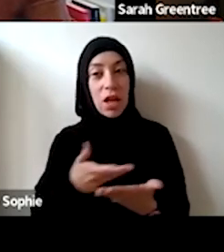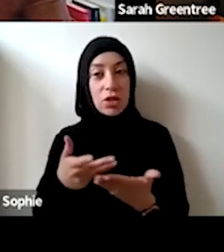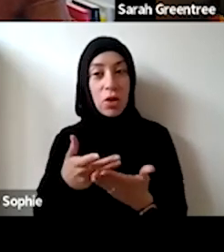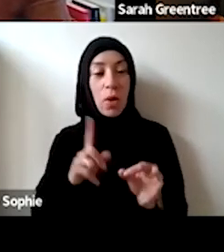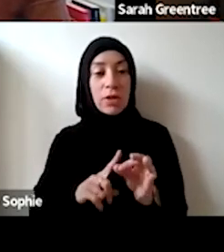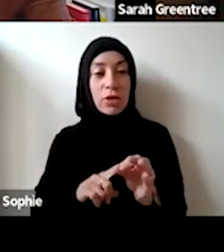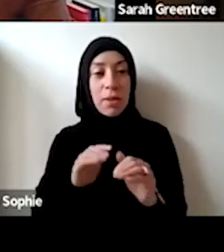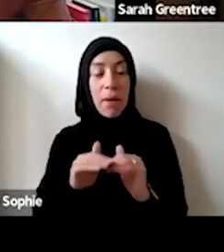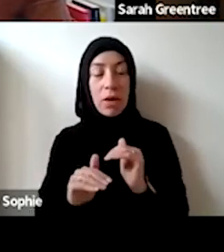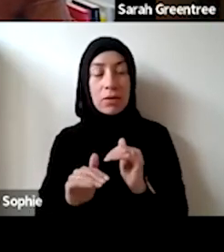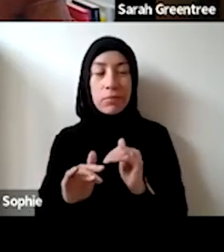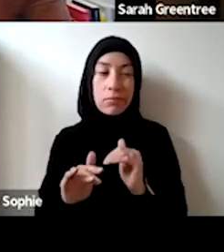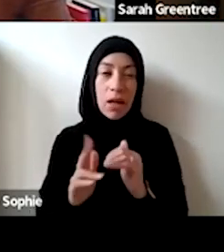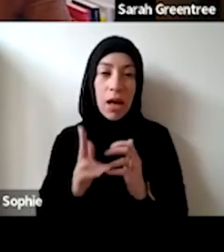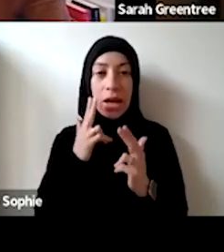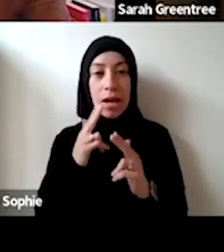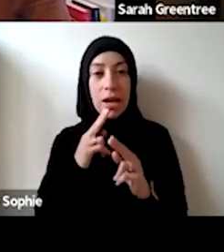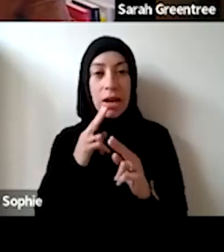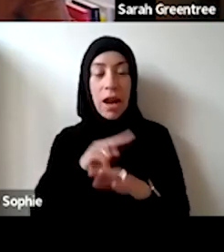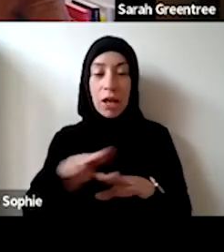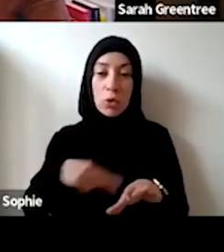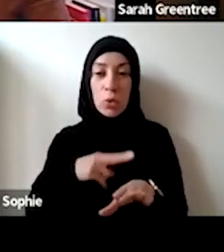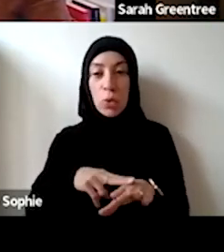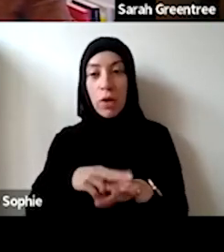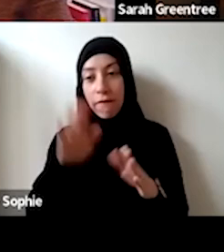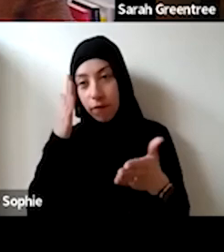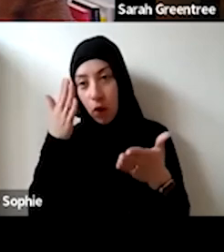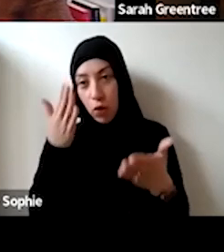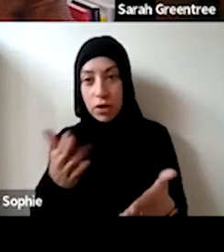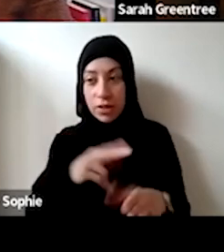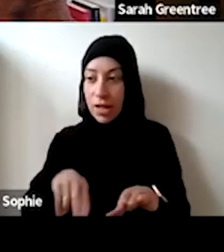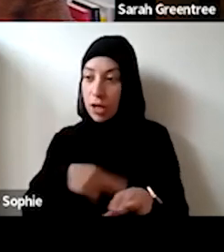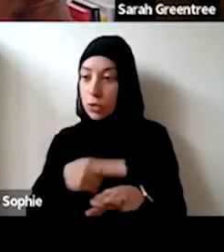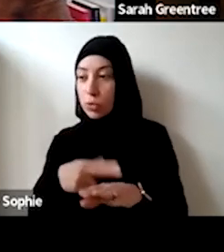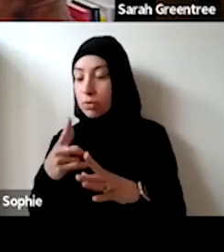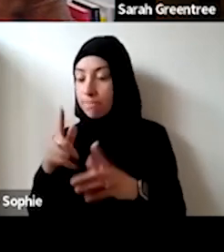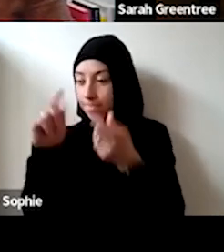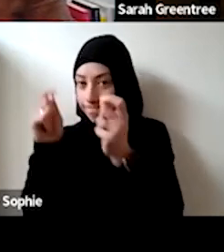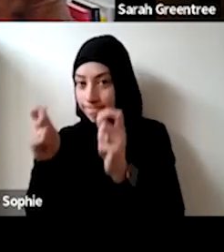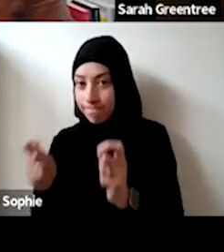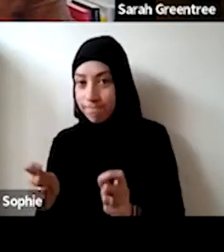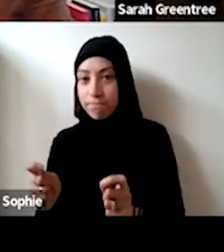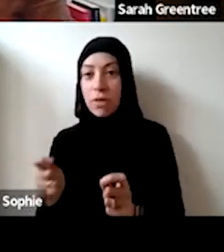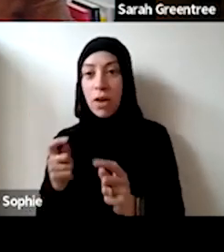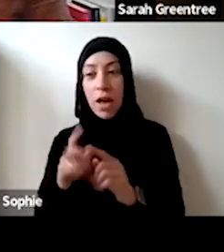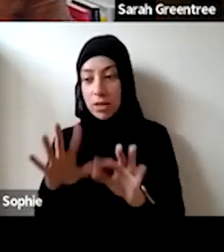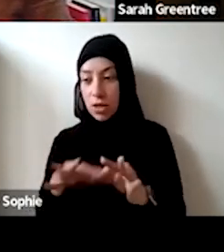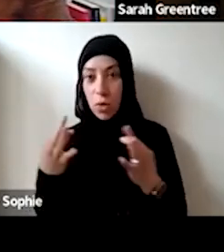So Hannah who was one of my team members has just mentioned that there I guess national national focus and national remit in terms of in terms of an organization. is a bit of focus around national focus